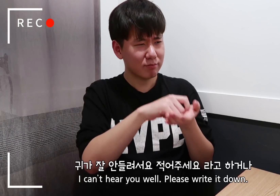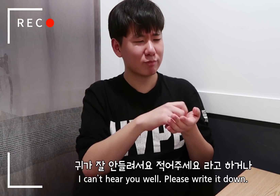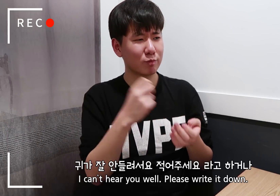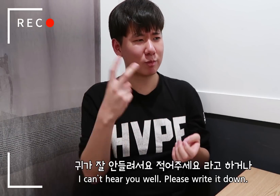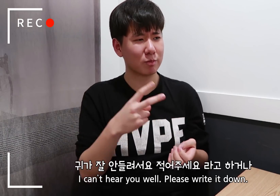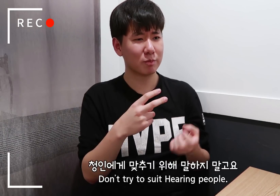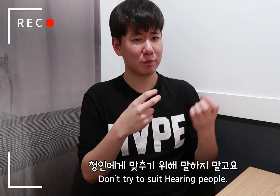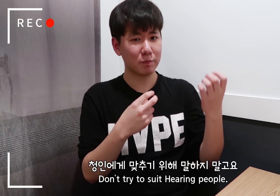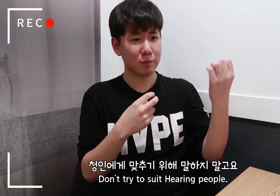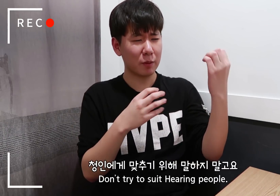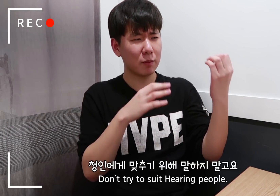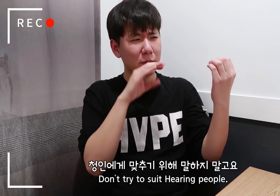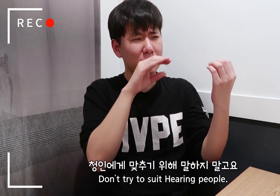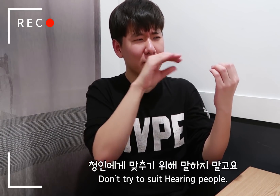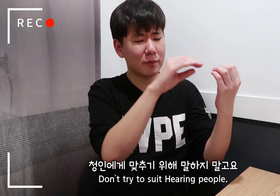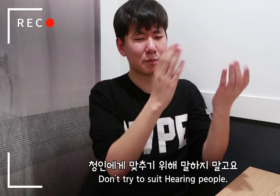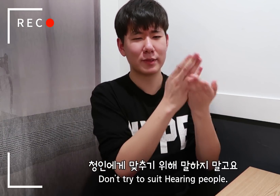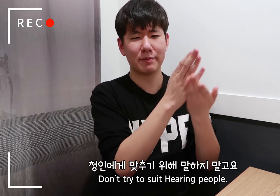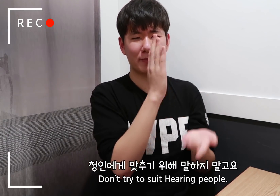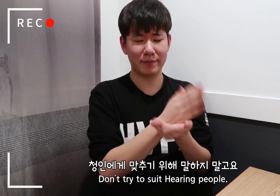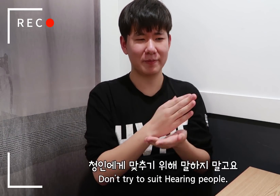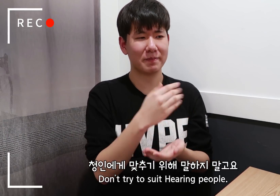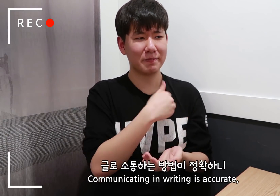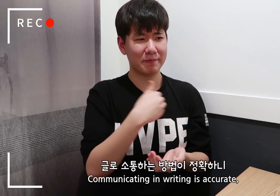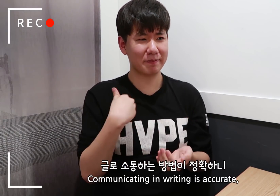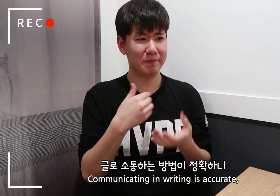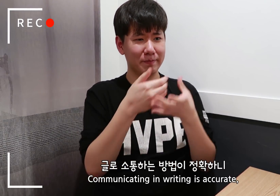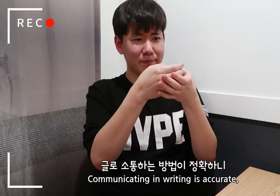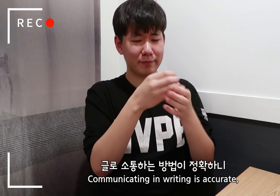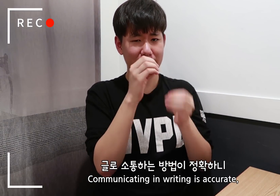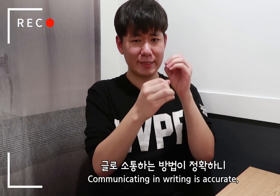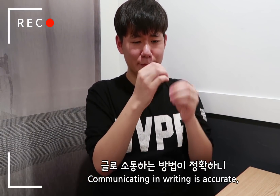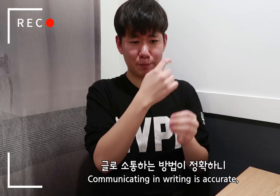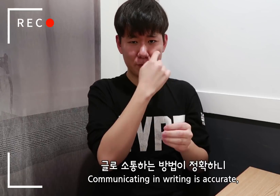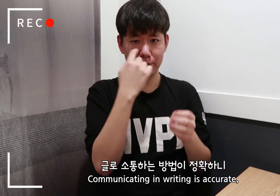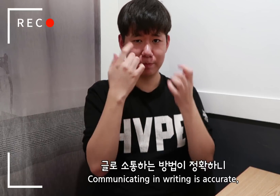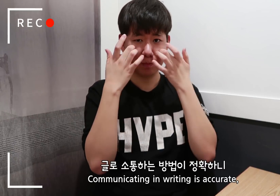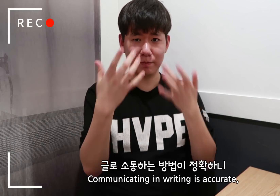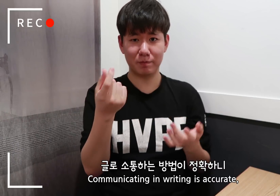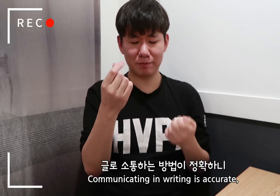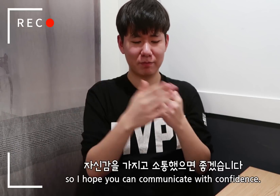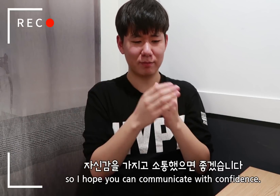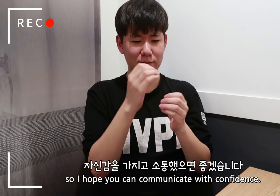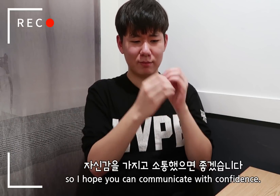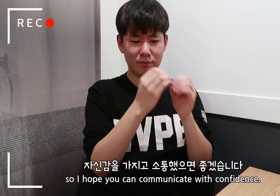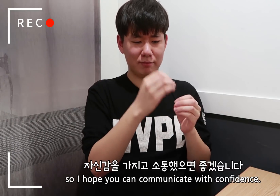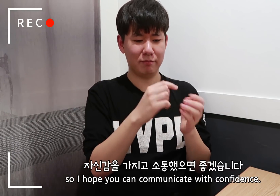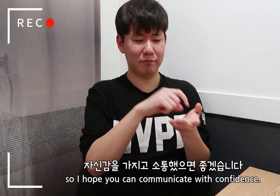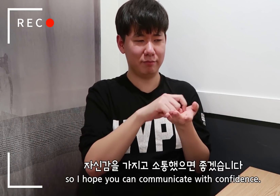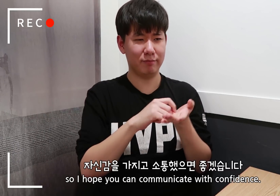I can’t hear you well. Please write it down. Don’t try to suit Hearing people. Communicating in writing is accurate,